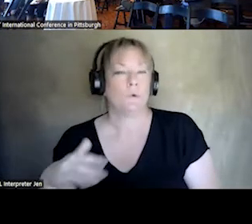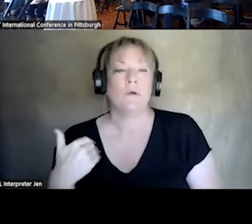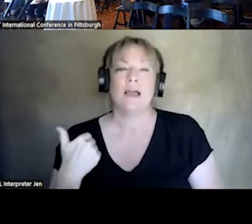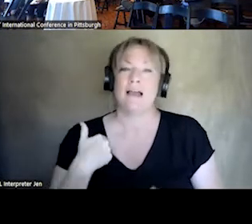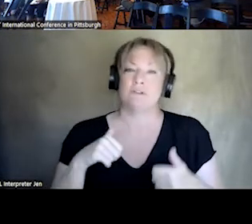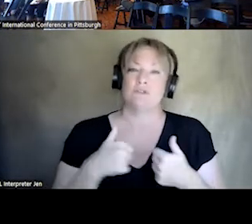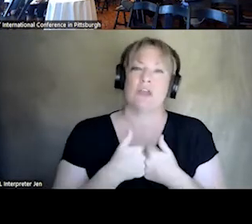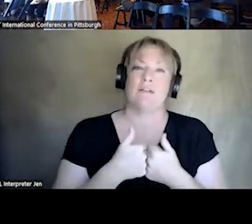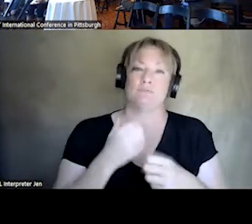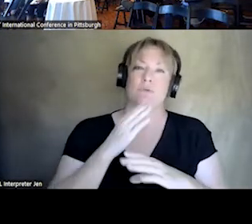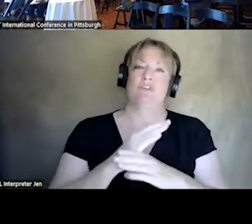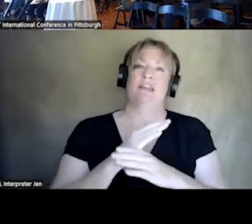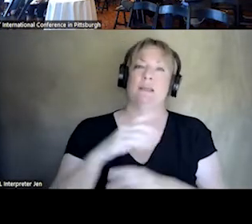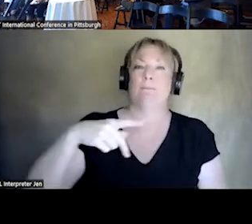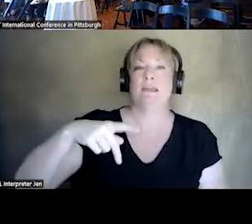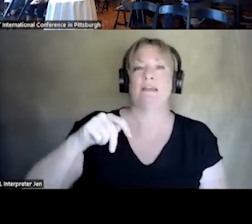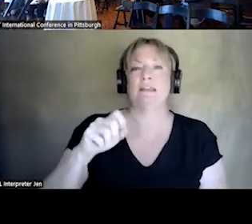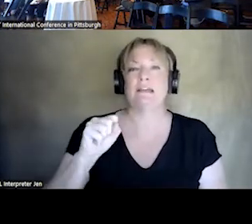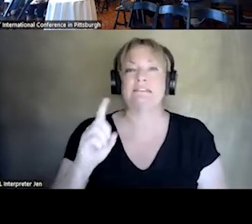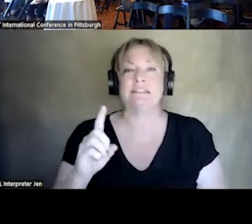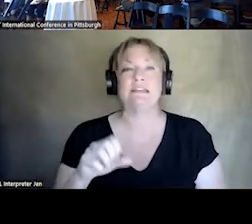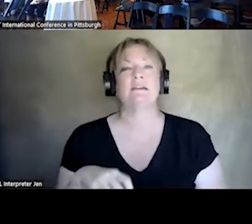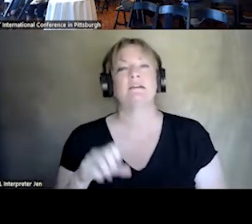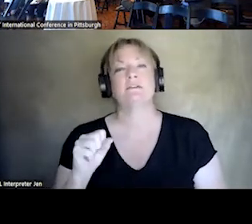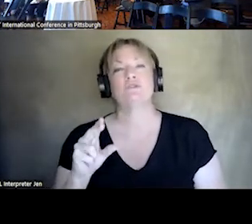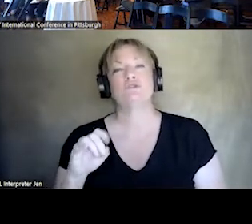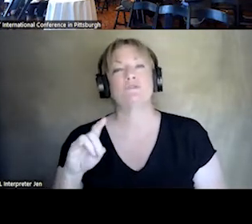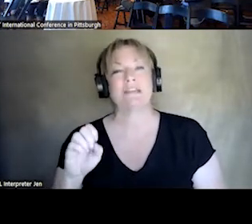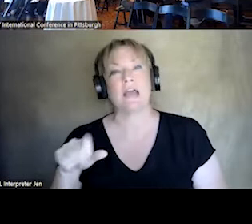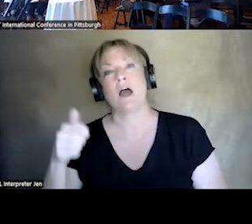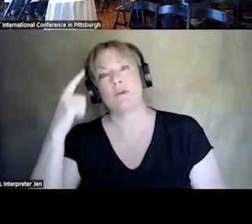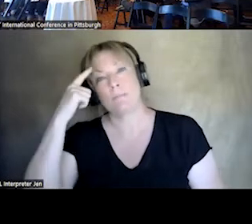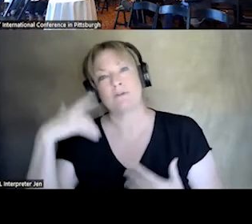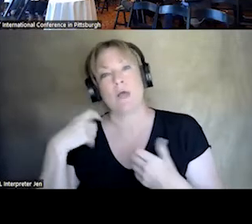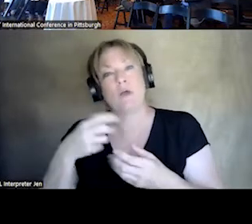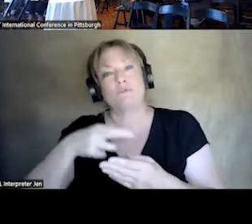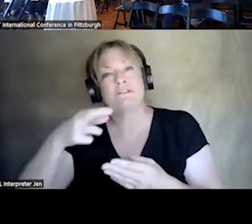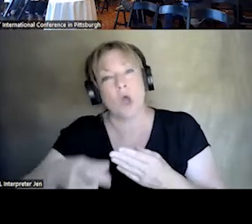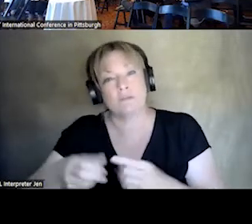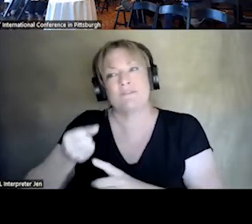PREVENTING, PTSD, SUICIDE, MENTAL HEALTH CONSEQUENCES OF IMPACTS OF THEIR JOB FROM